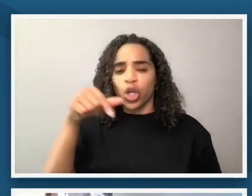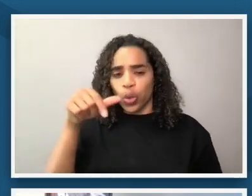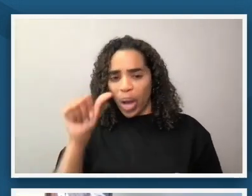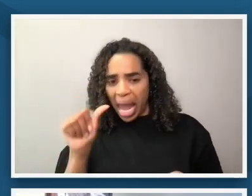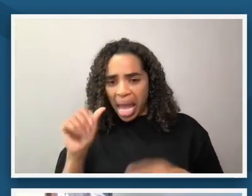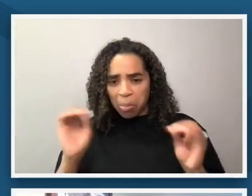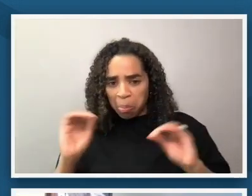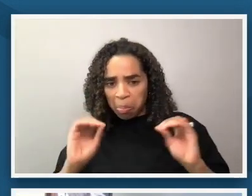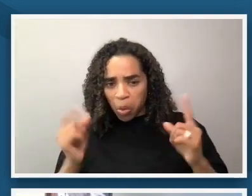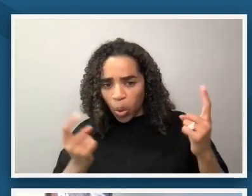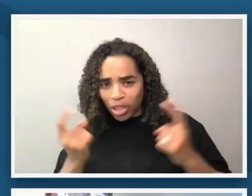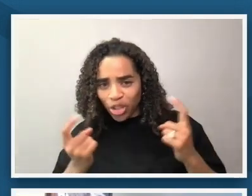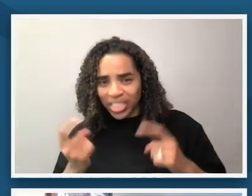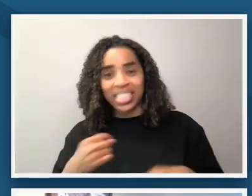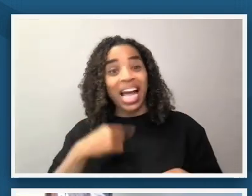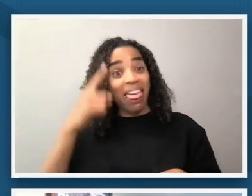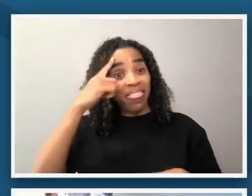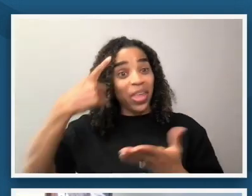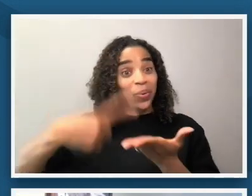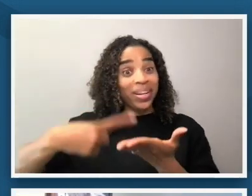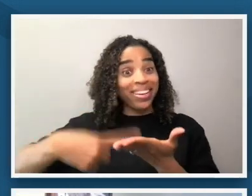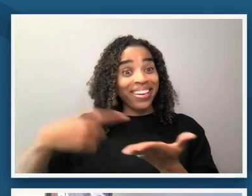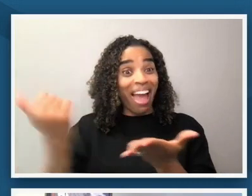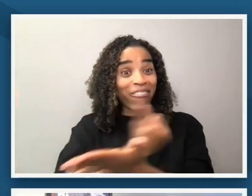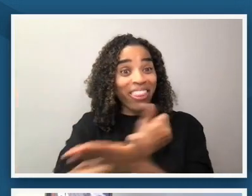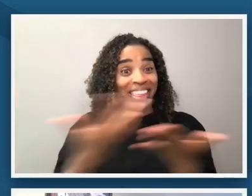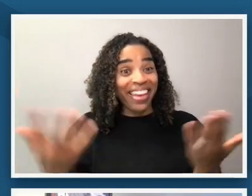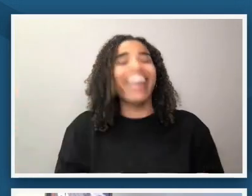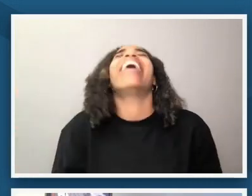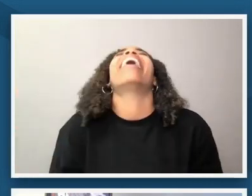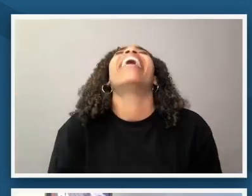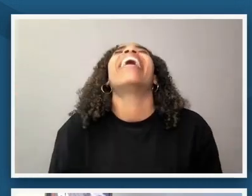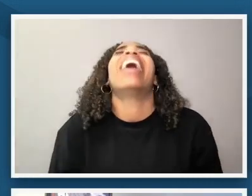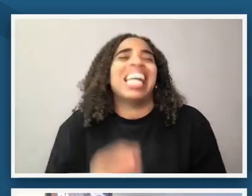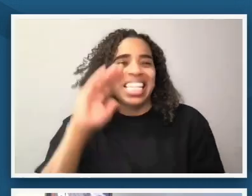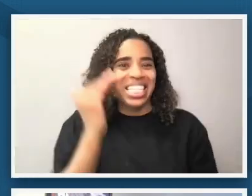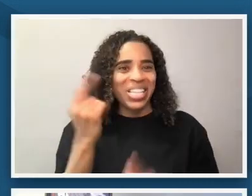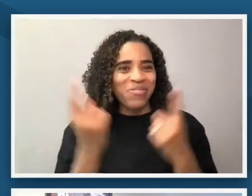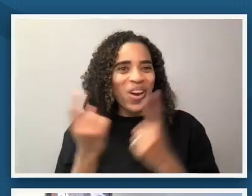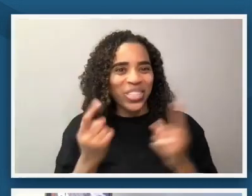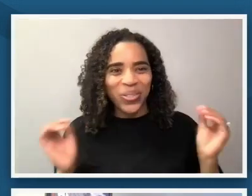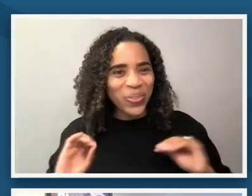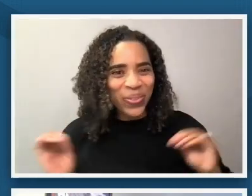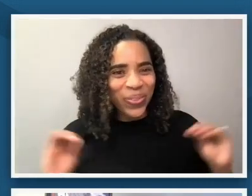we must have covered everything i don't